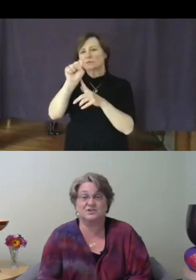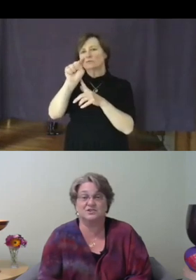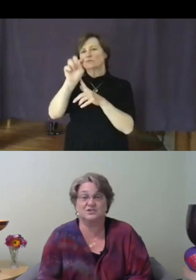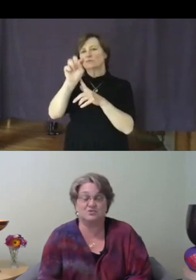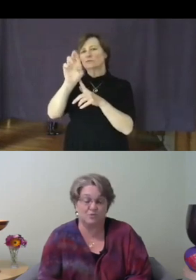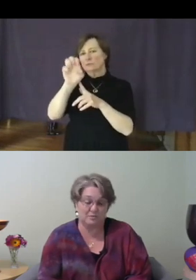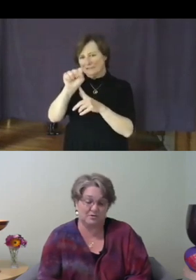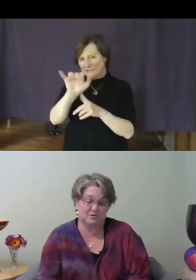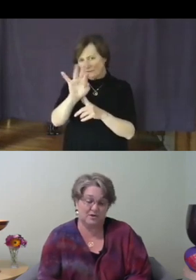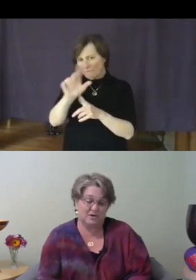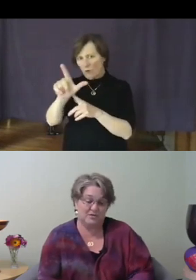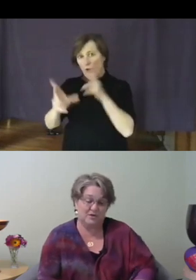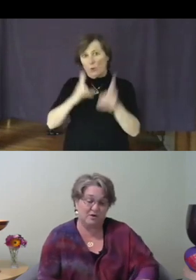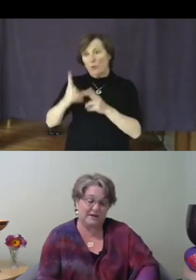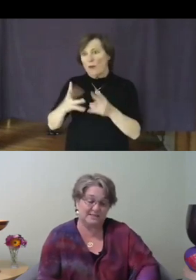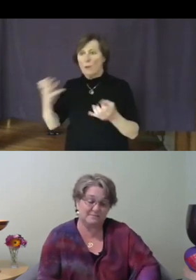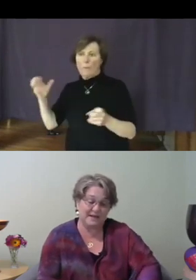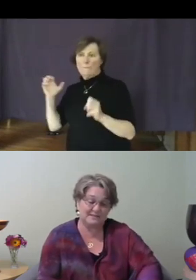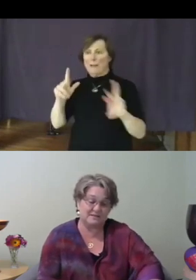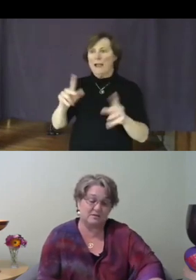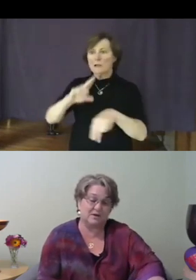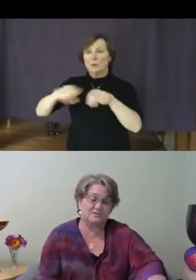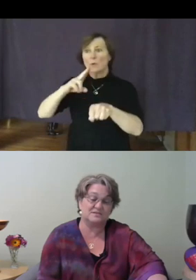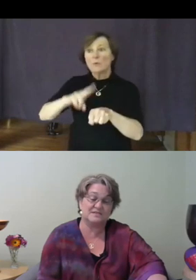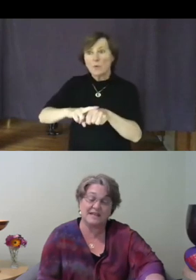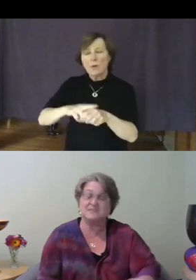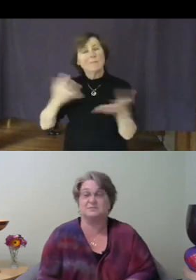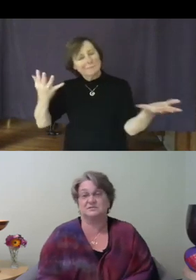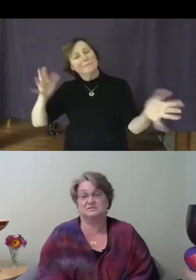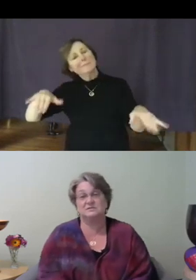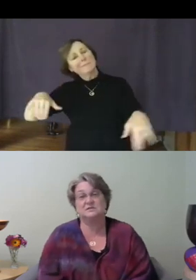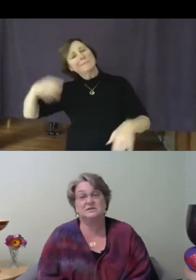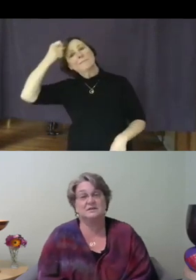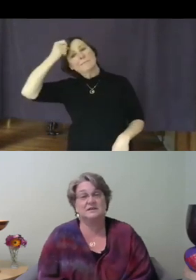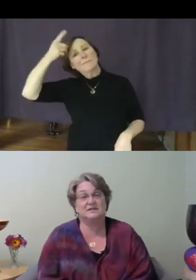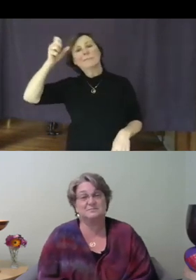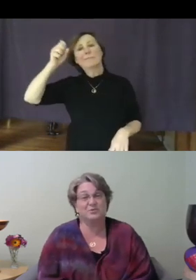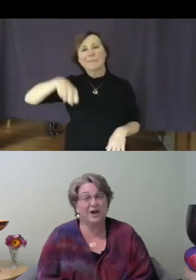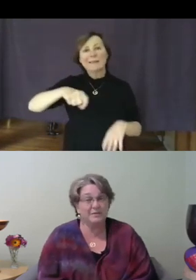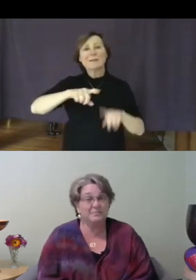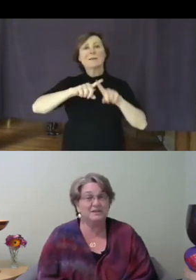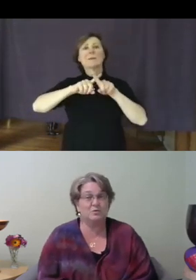to normal, though expected, though understandable, is probably Work